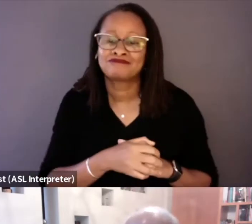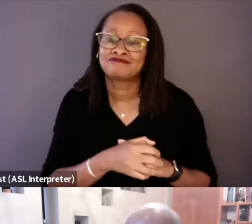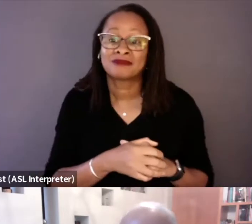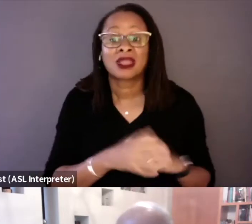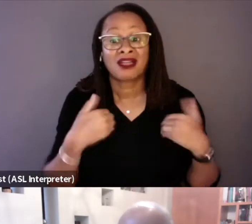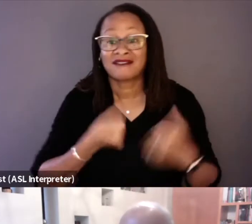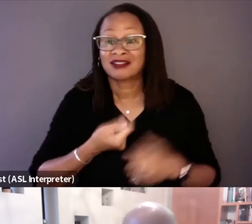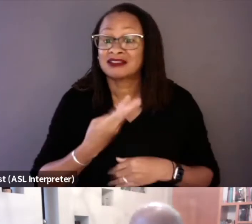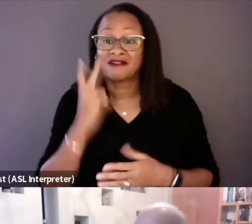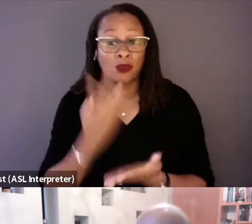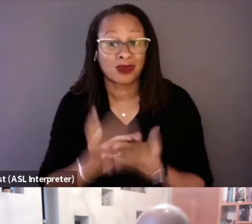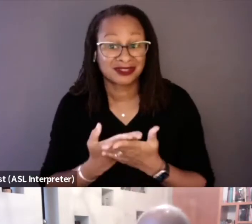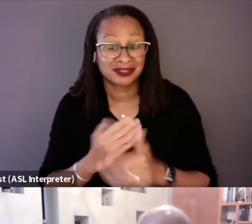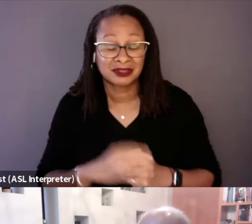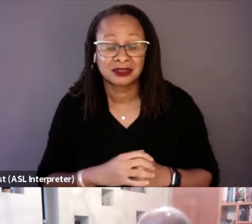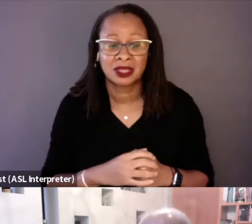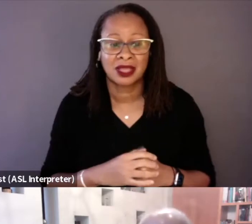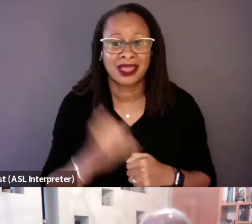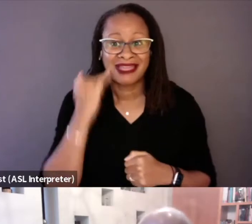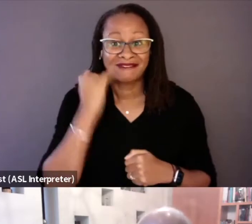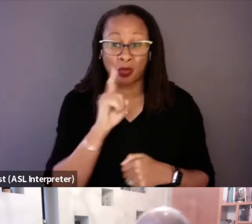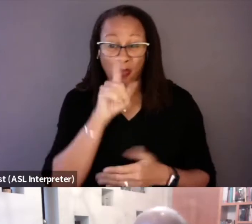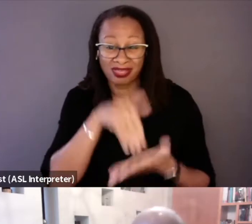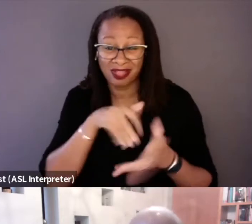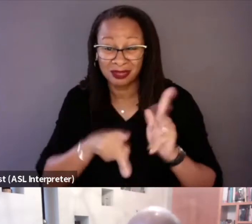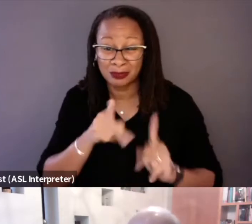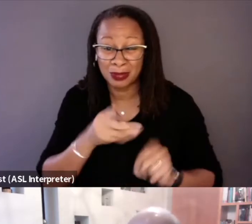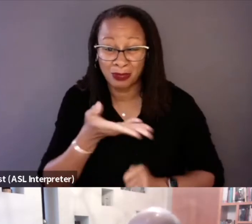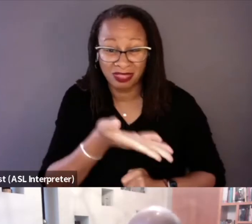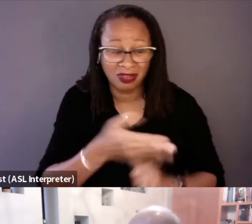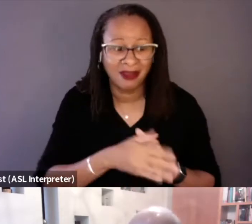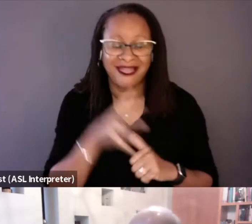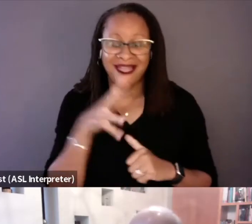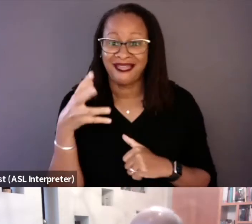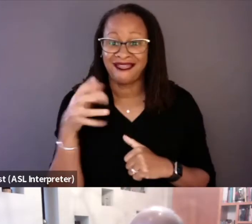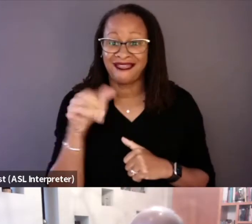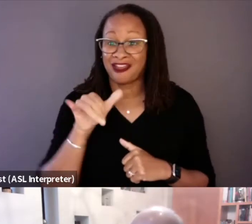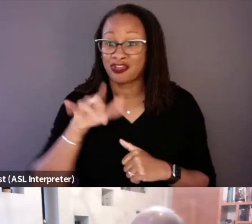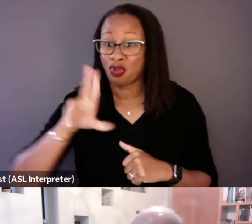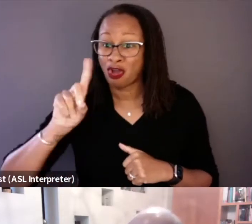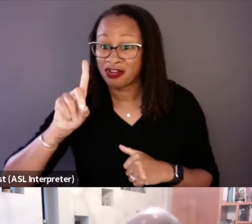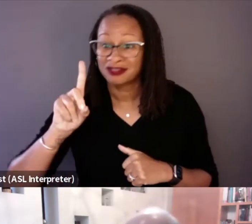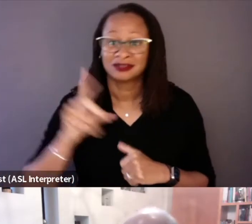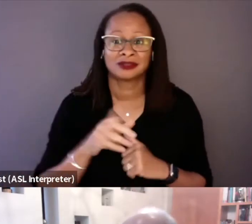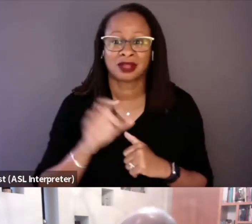I figured that if there were 1000 people in the yard, prisoners in the yard, during the rebellion